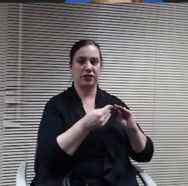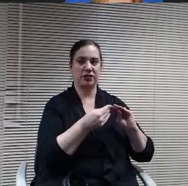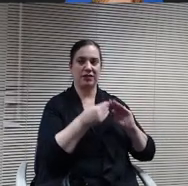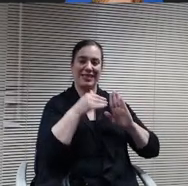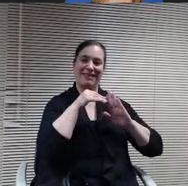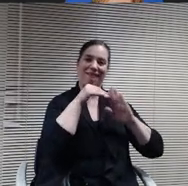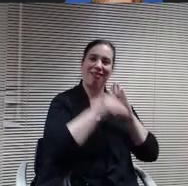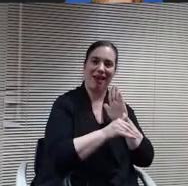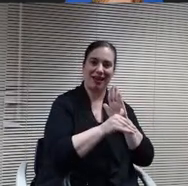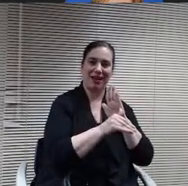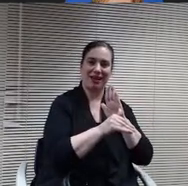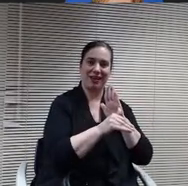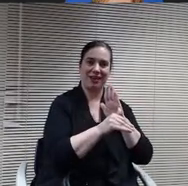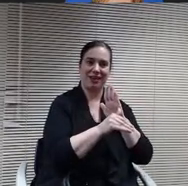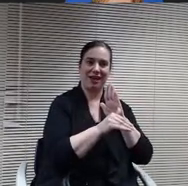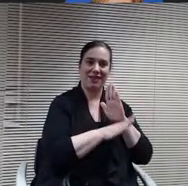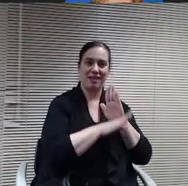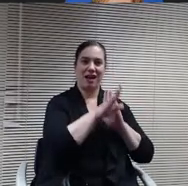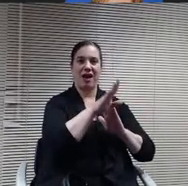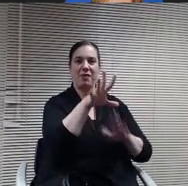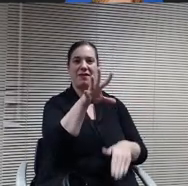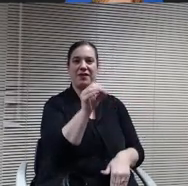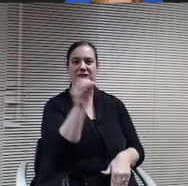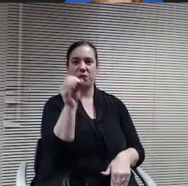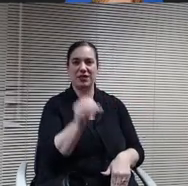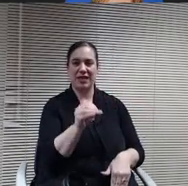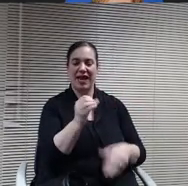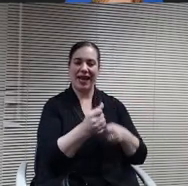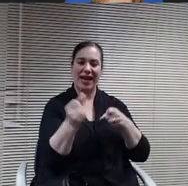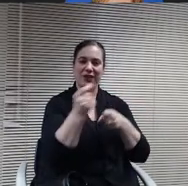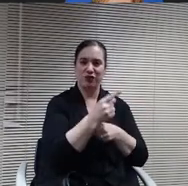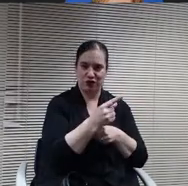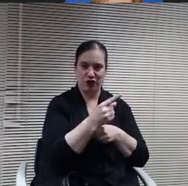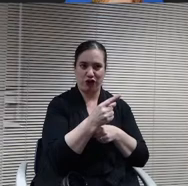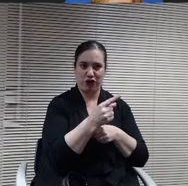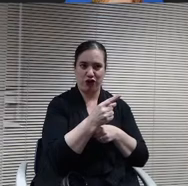You're jumping up 50% next year to 33 and then it continues to